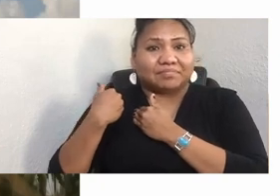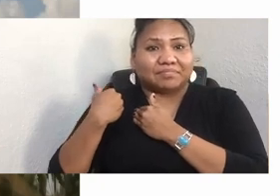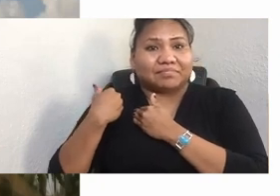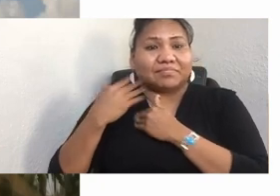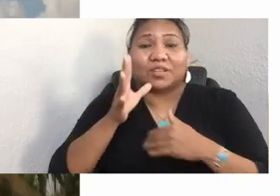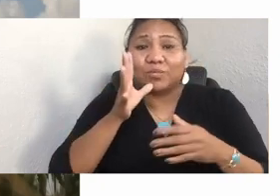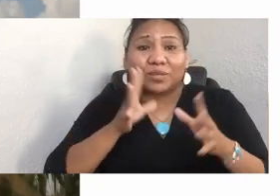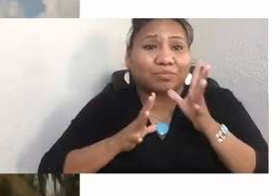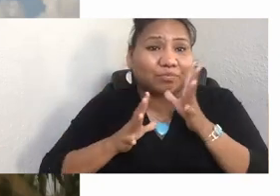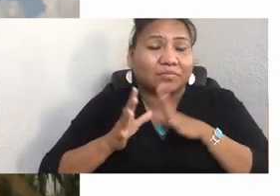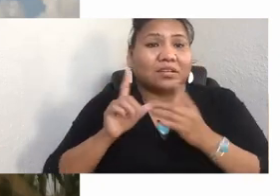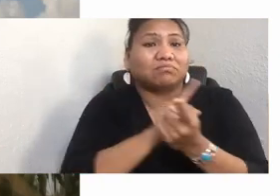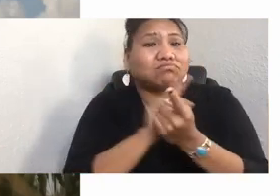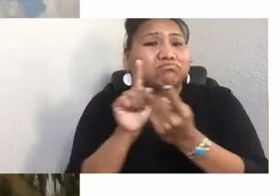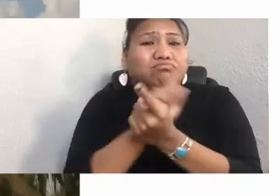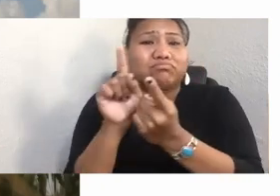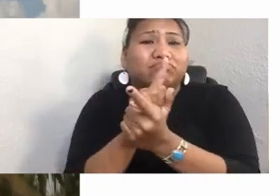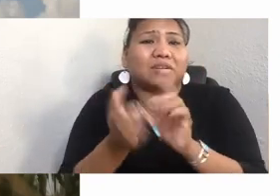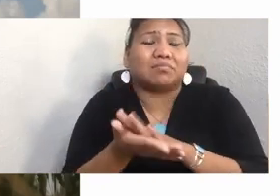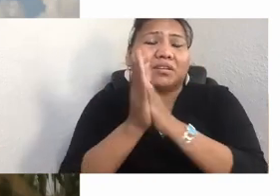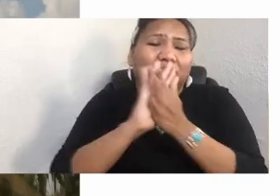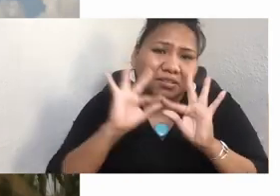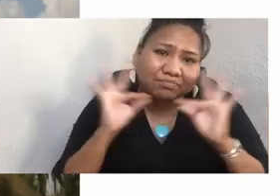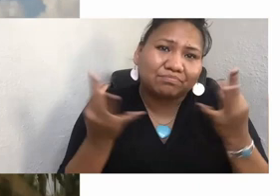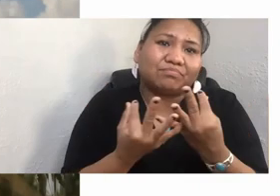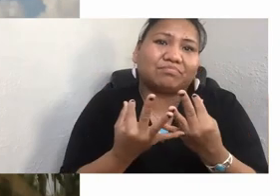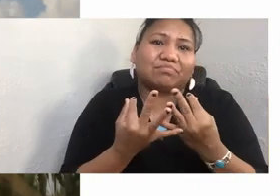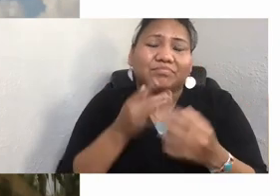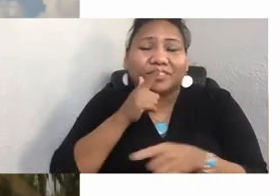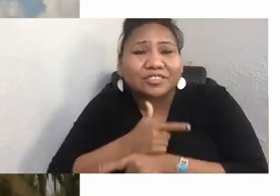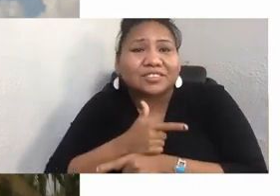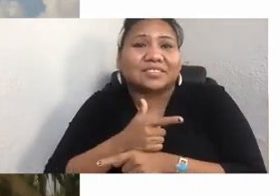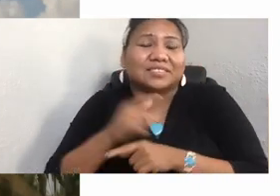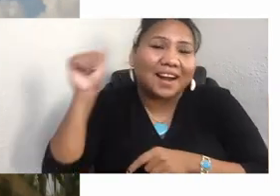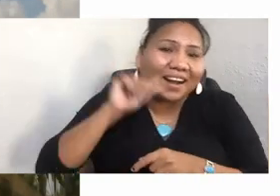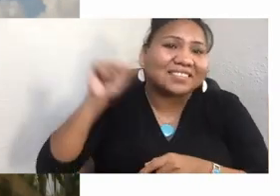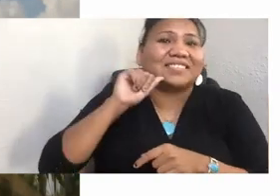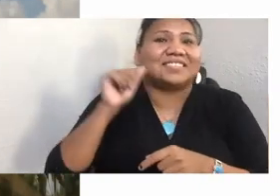and these sisters and aunties and grandmas would teach me about rematriation.